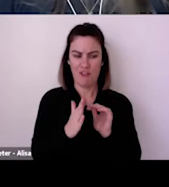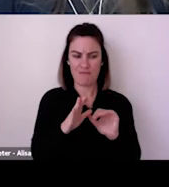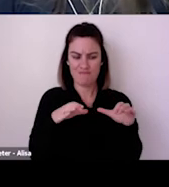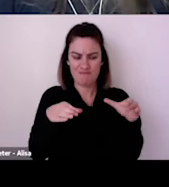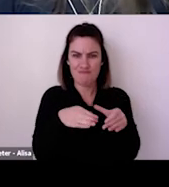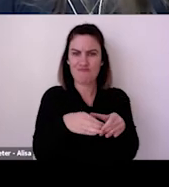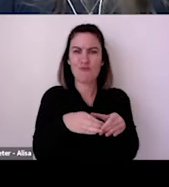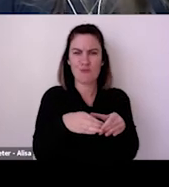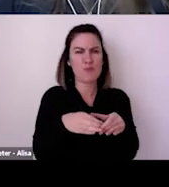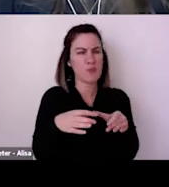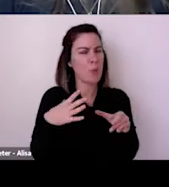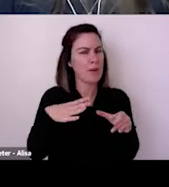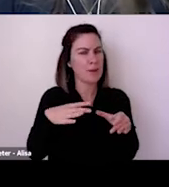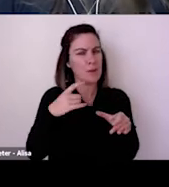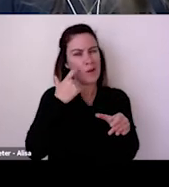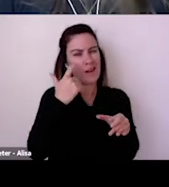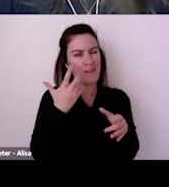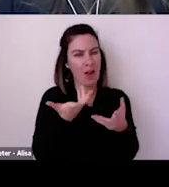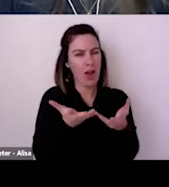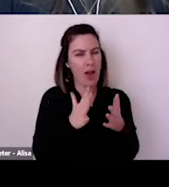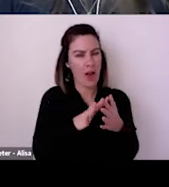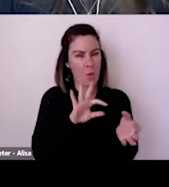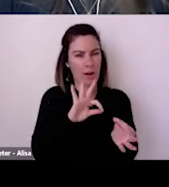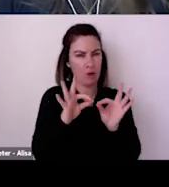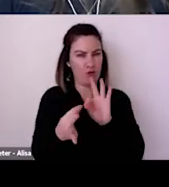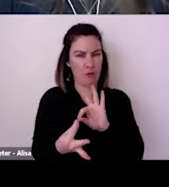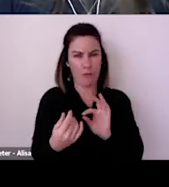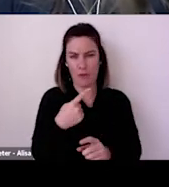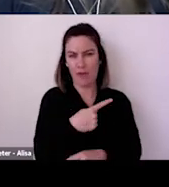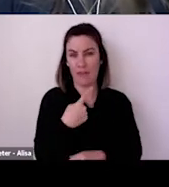been so valuable in this project, but also the research that I was talking about earlier